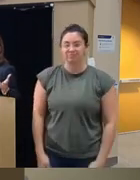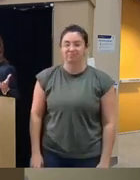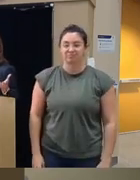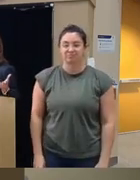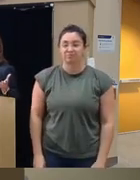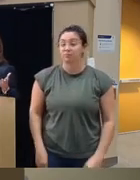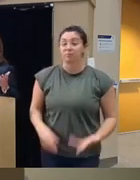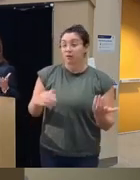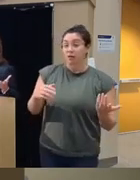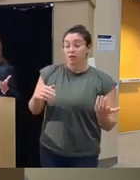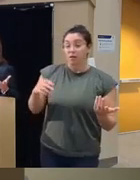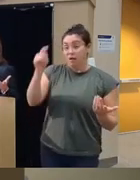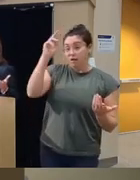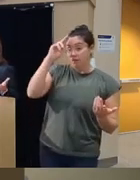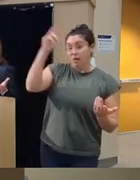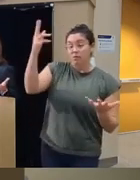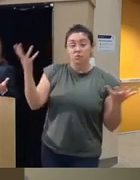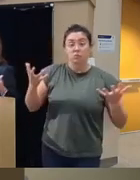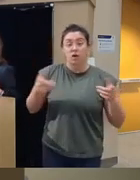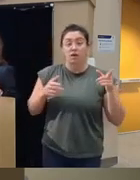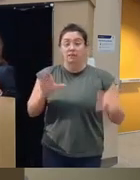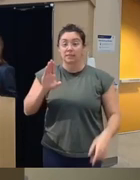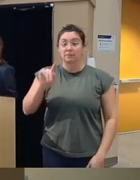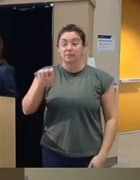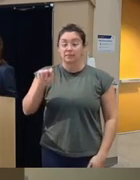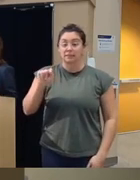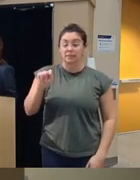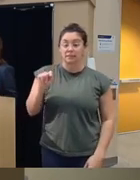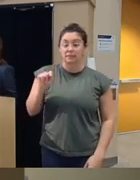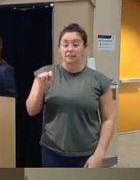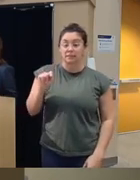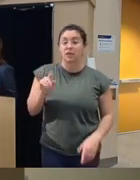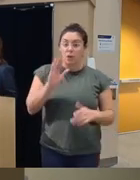the hypothesis is that Avatar administered Rich CBT will be as efficacious and effective as the